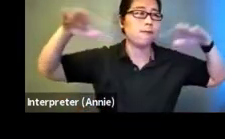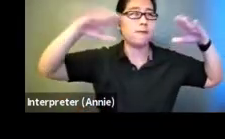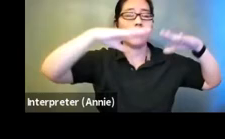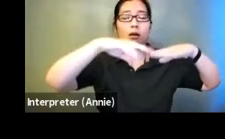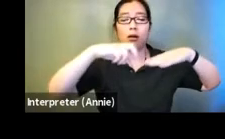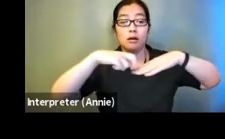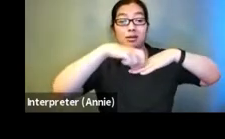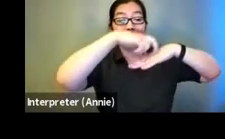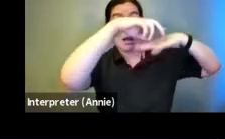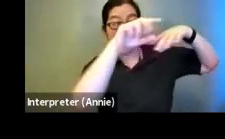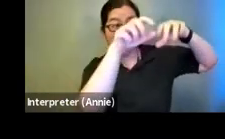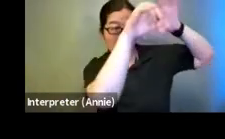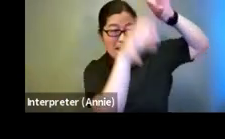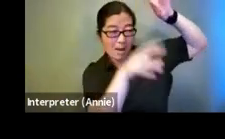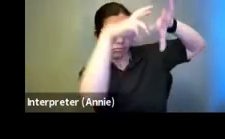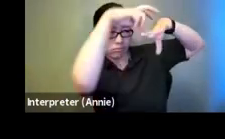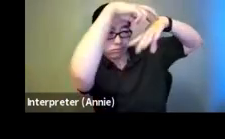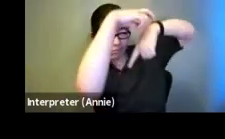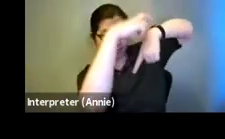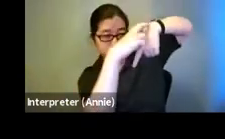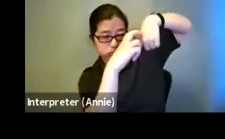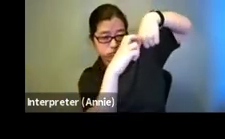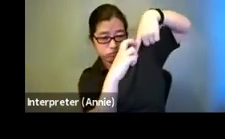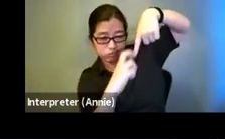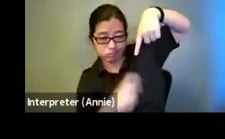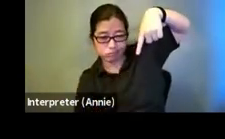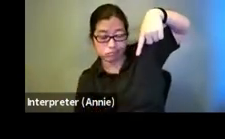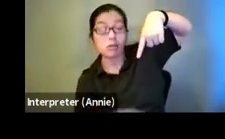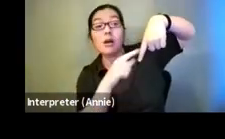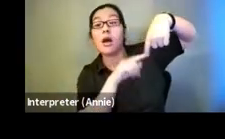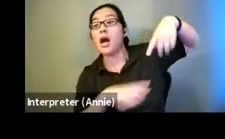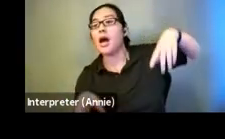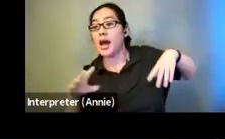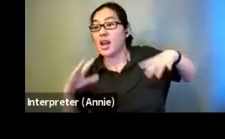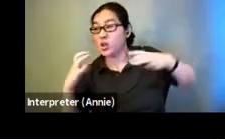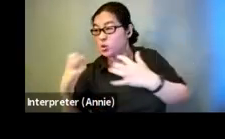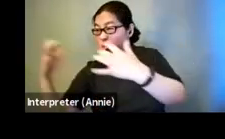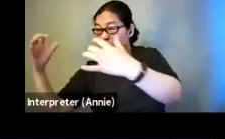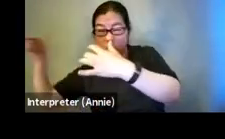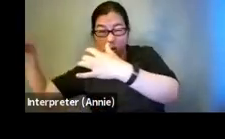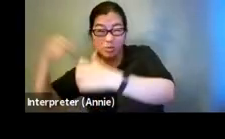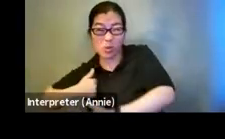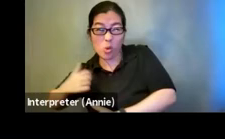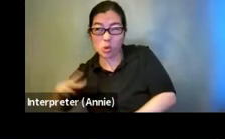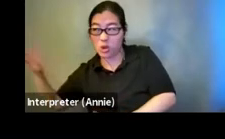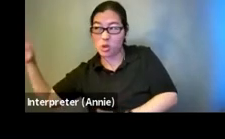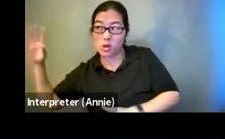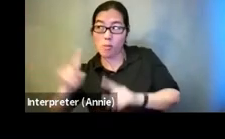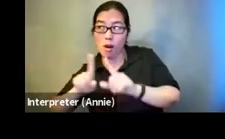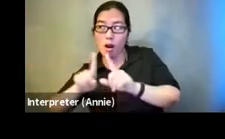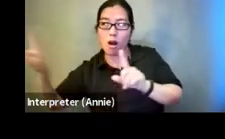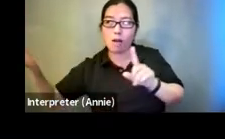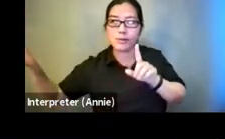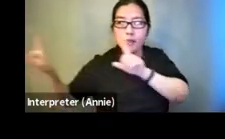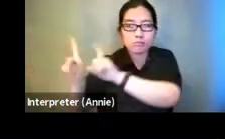down to the ground. Troops are moving in the opposite direction and she moves unseen. She runs but the outline of